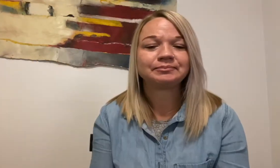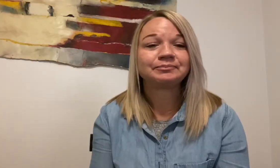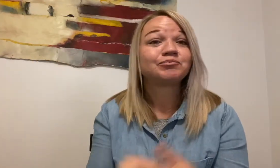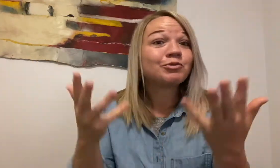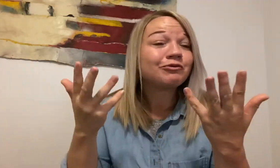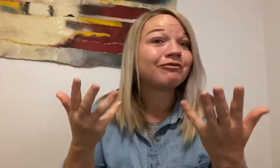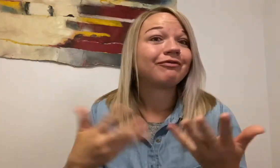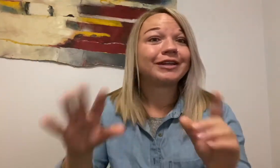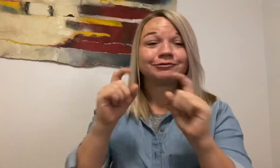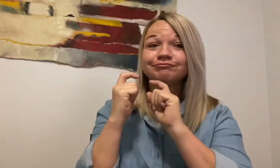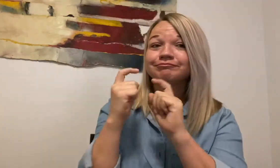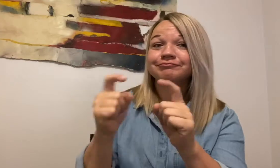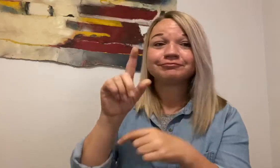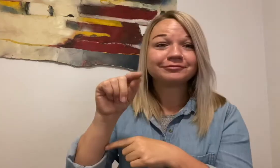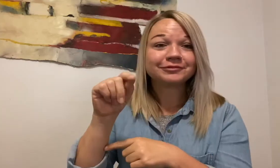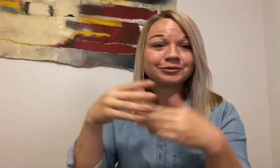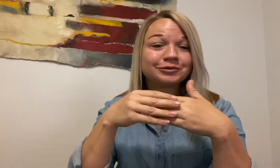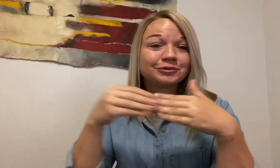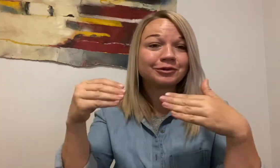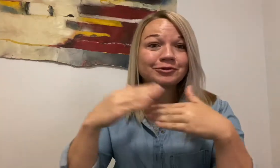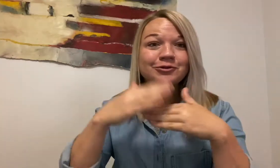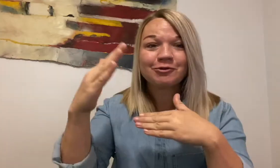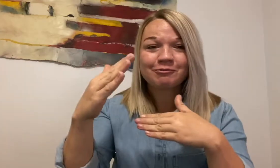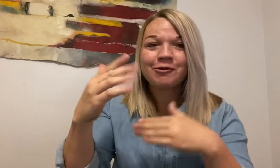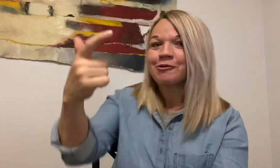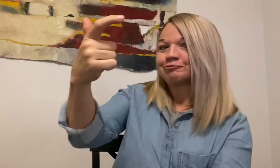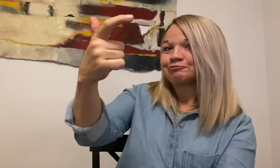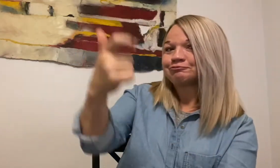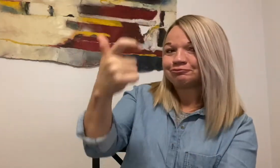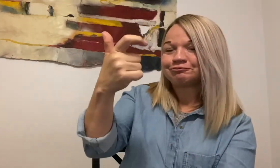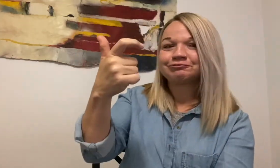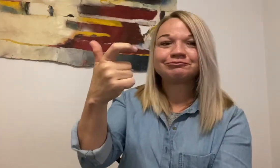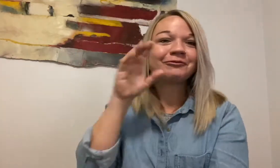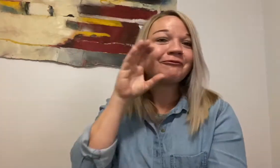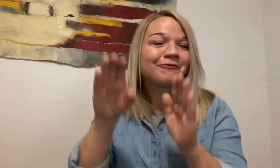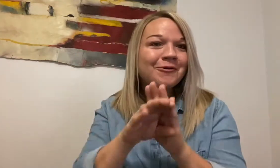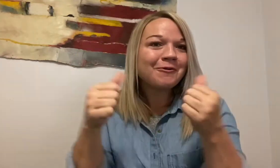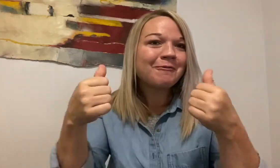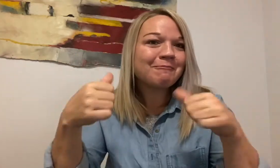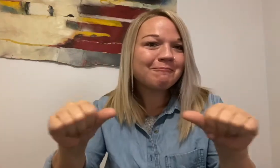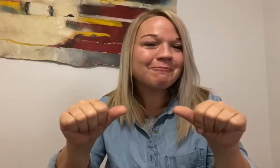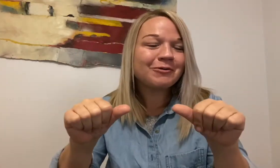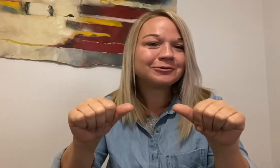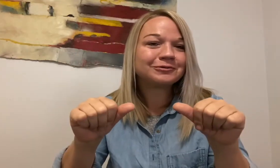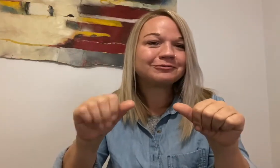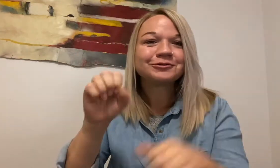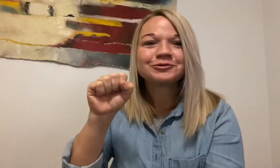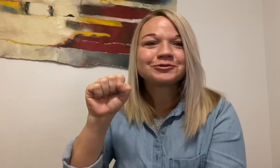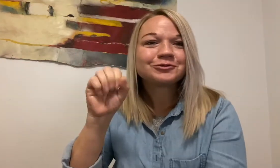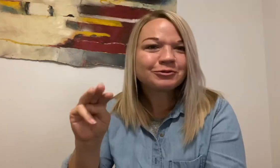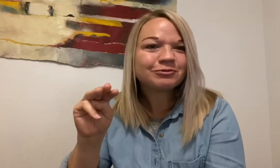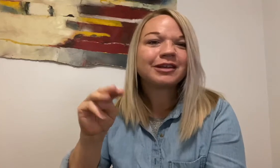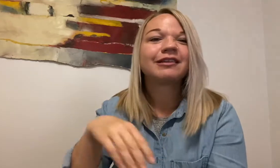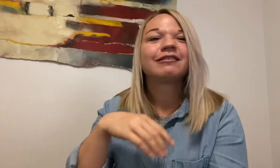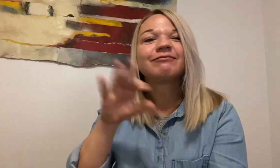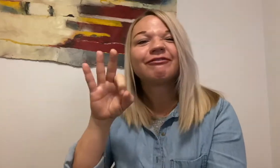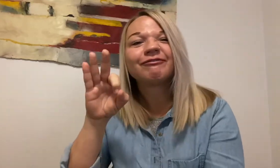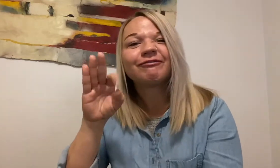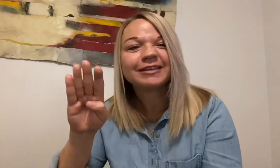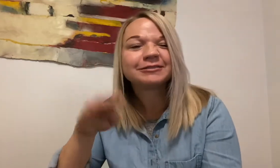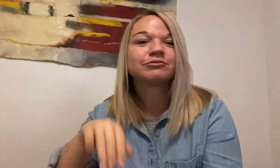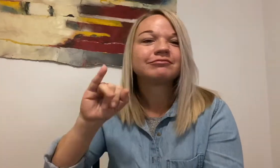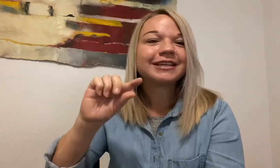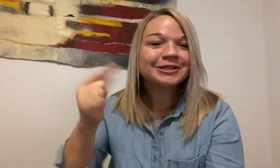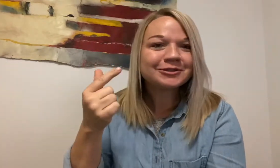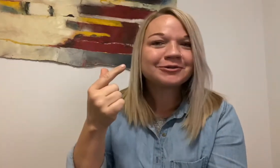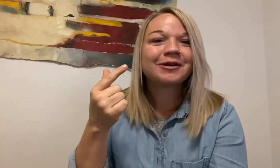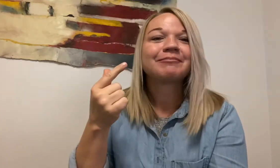After you donate your $20 (or more!), take a picture of yourself and post on social media